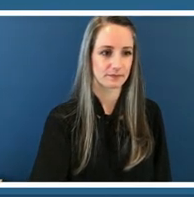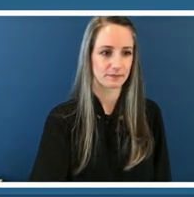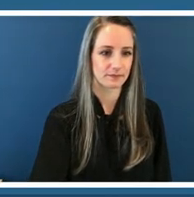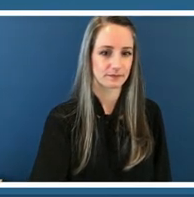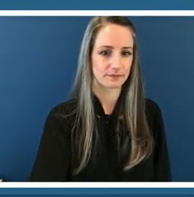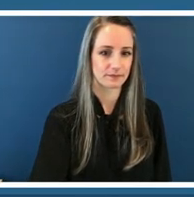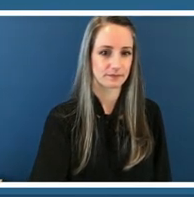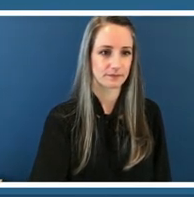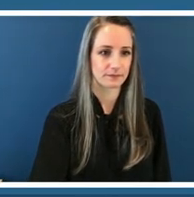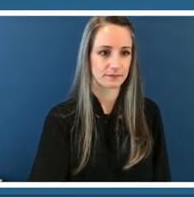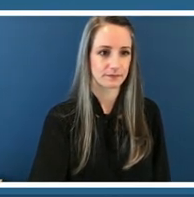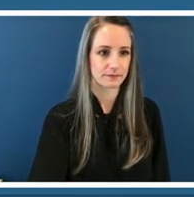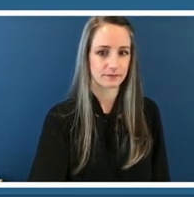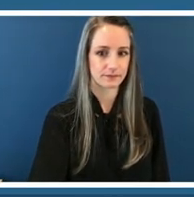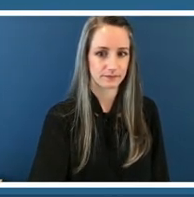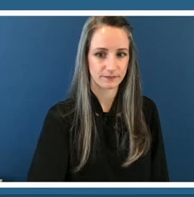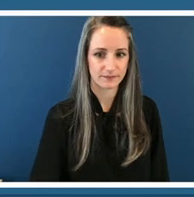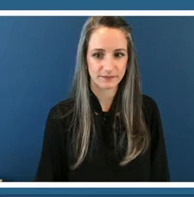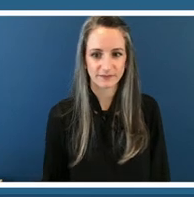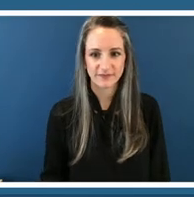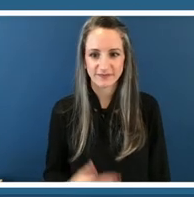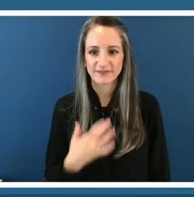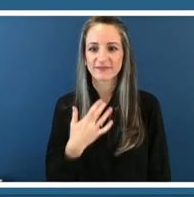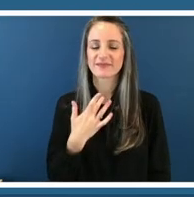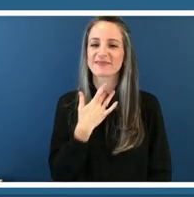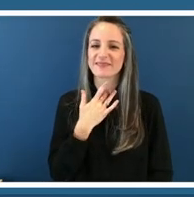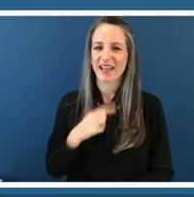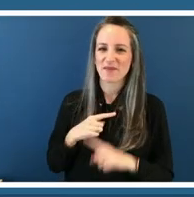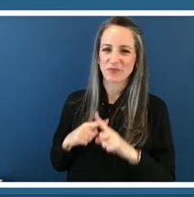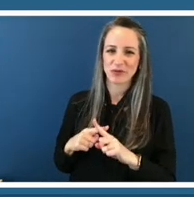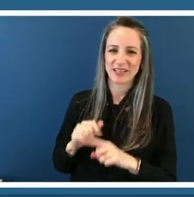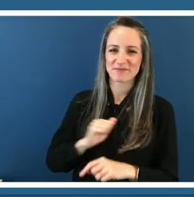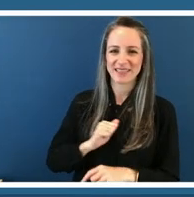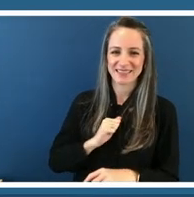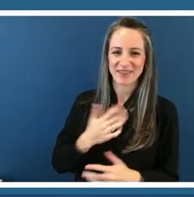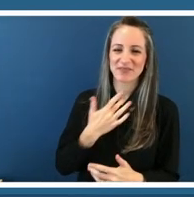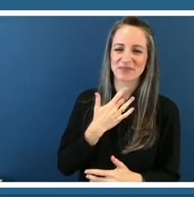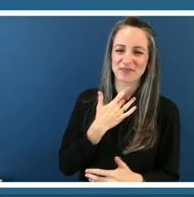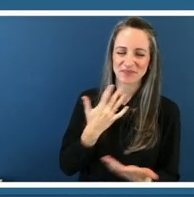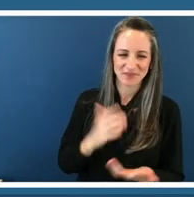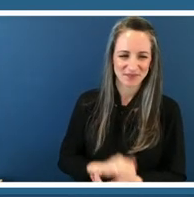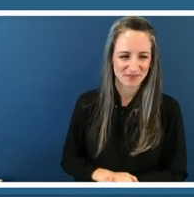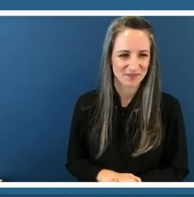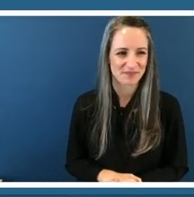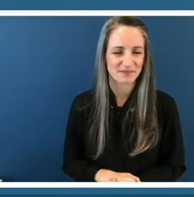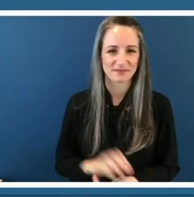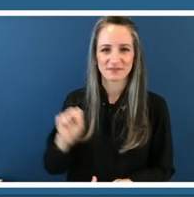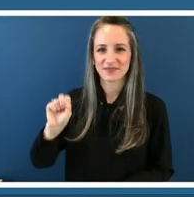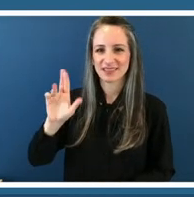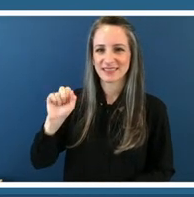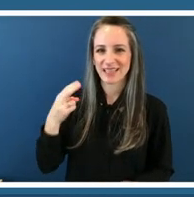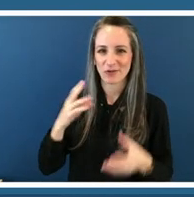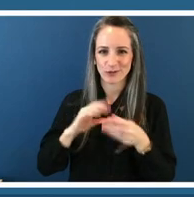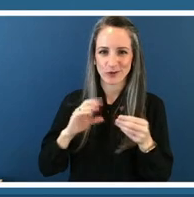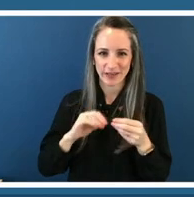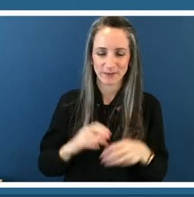muted okay so now that we um talked a little bit about art lab and